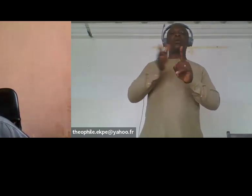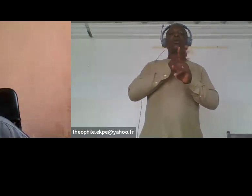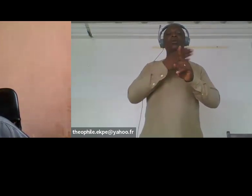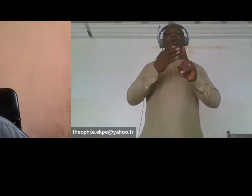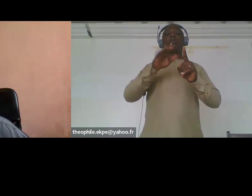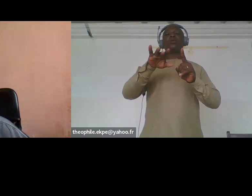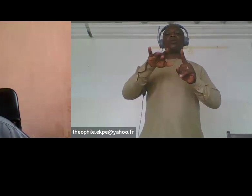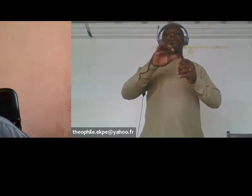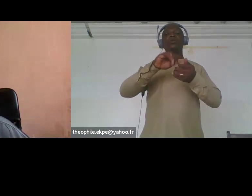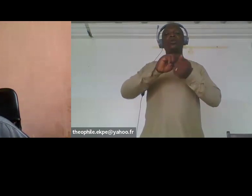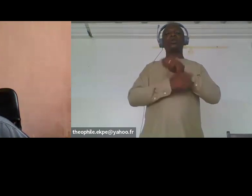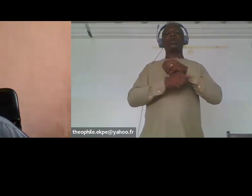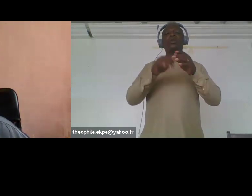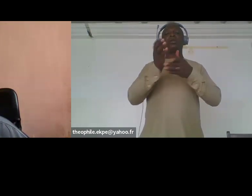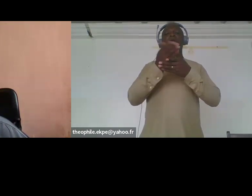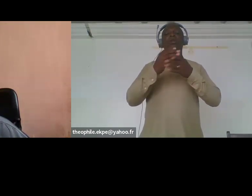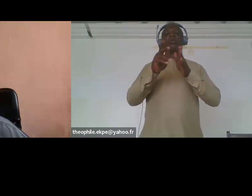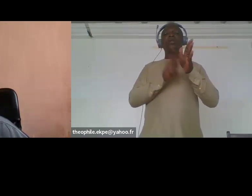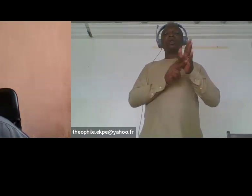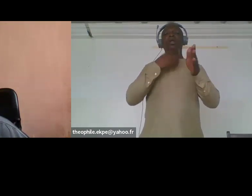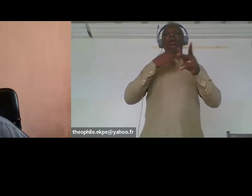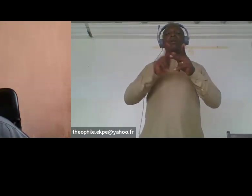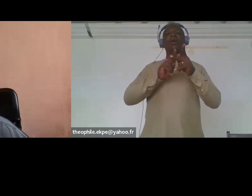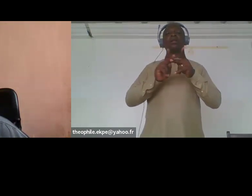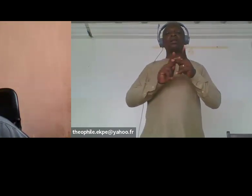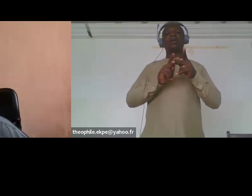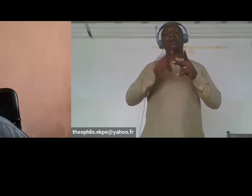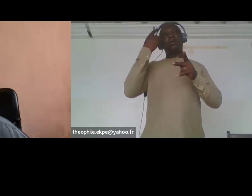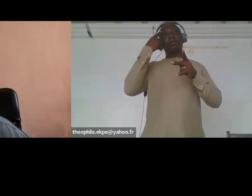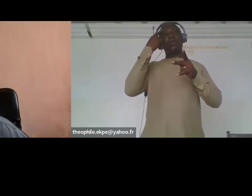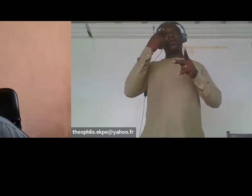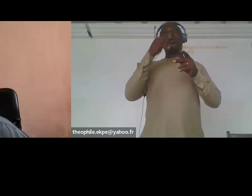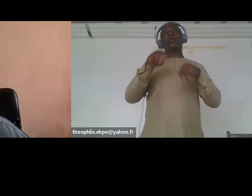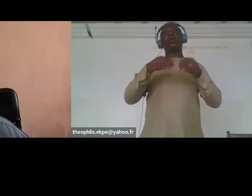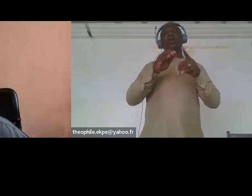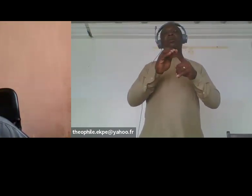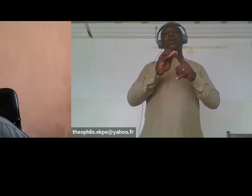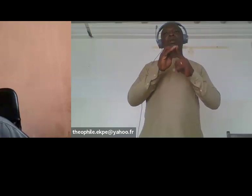interest and inclusion of women with disabilities in Africa and also to